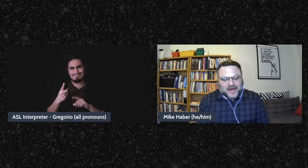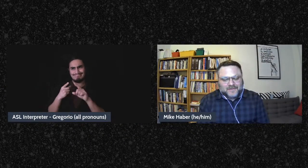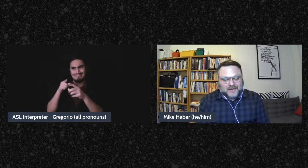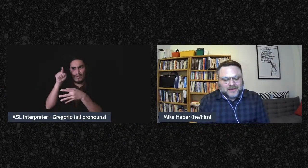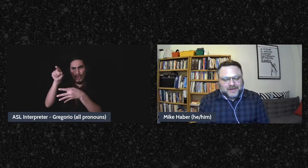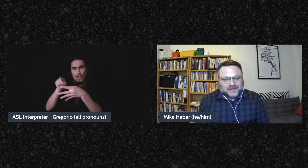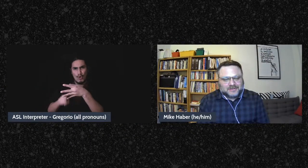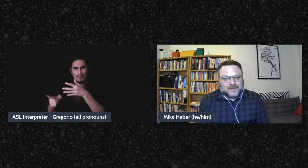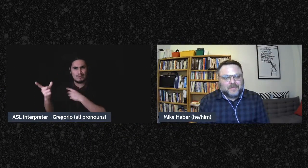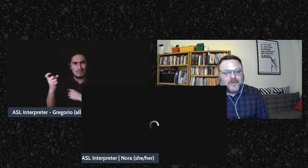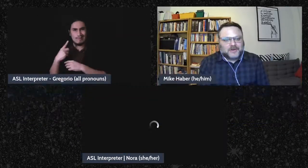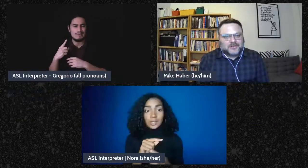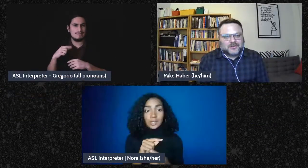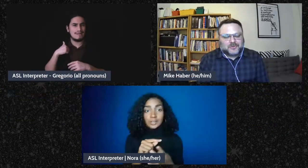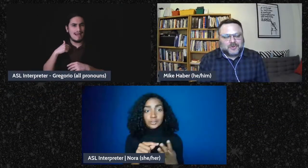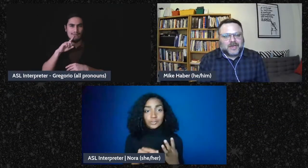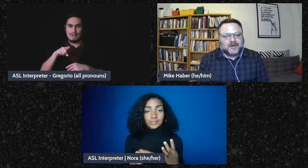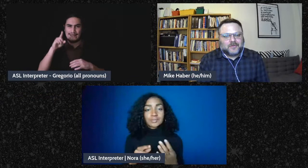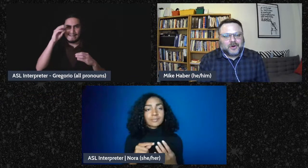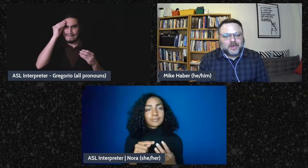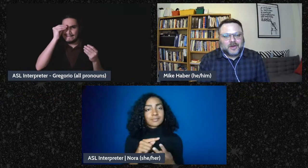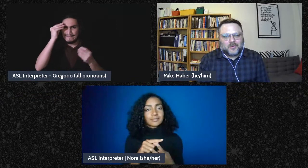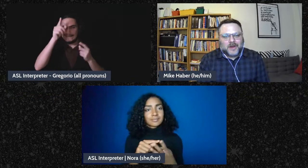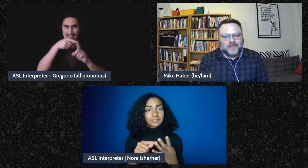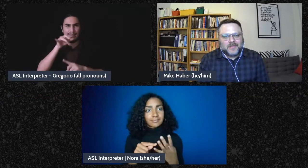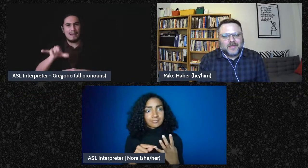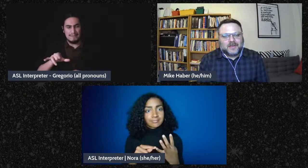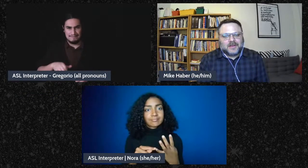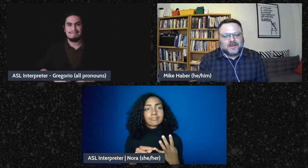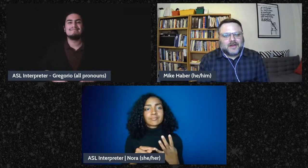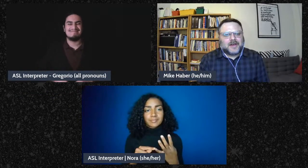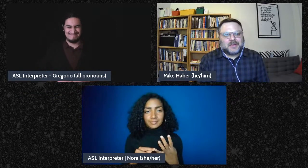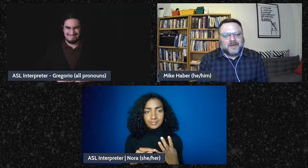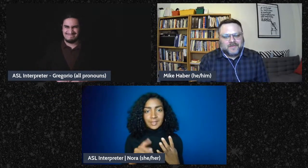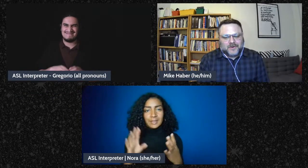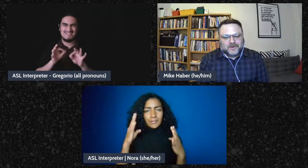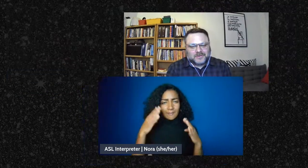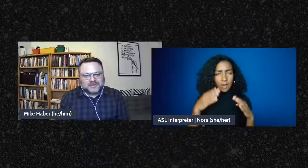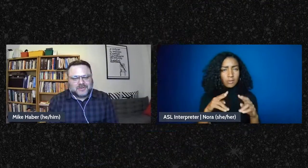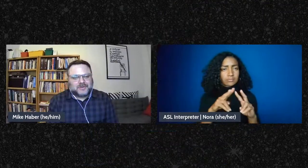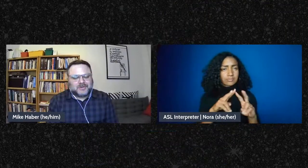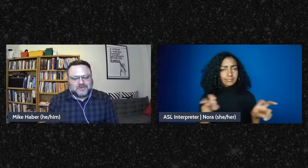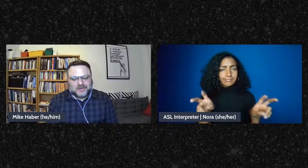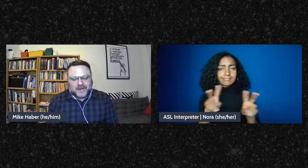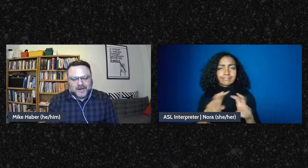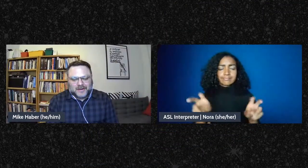I've given some thought to in working with undocumented folks doing mutual aid.